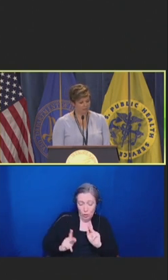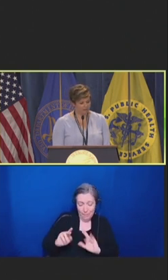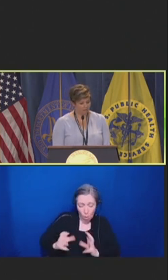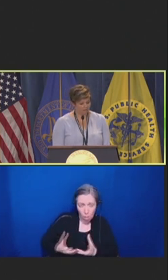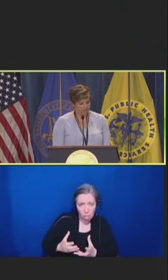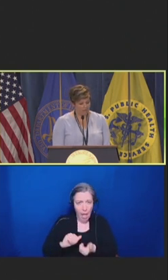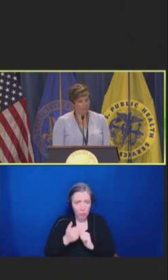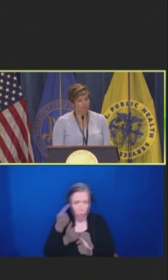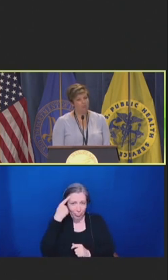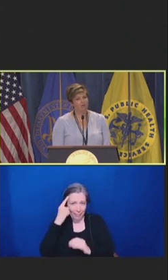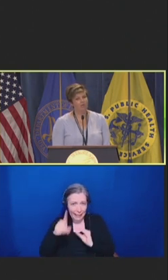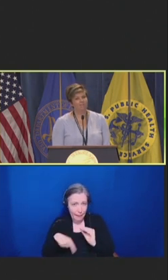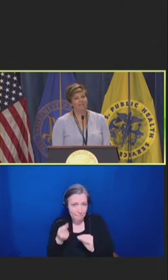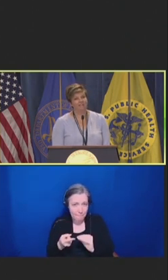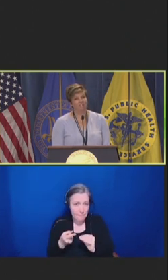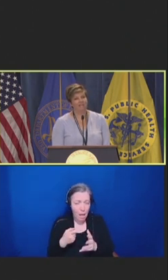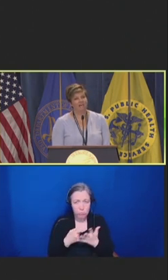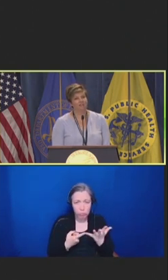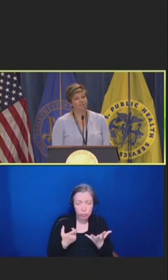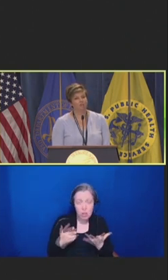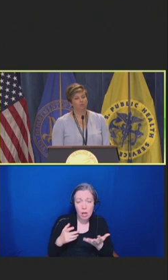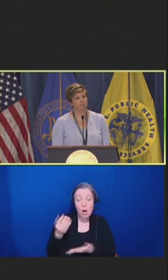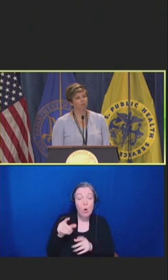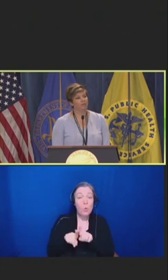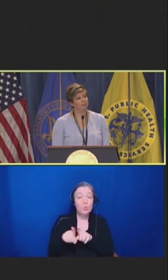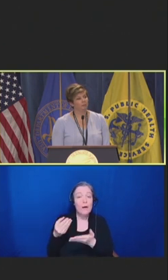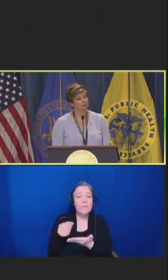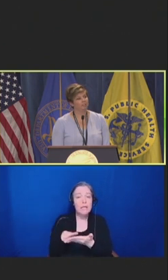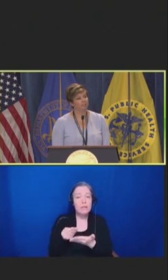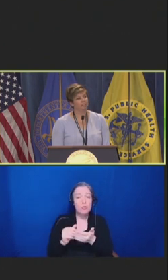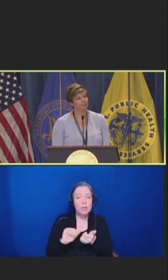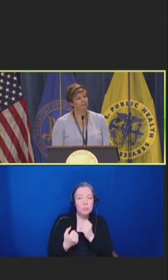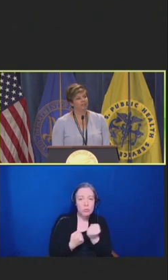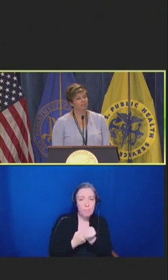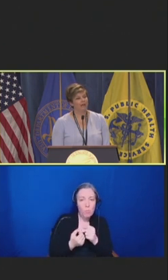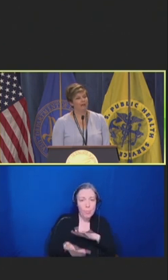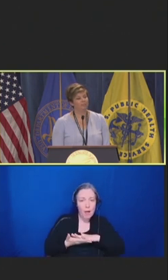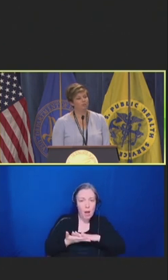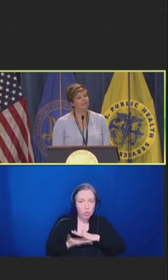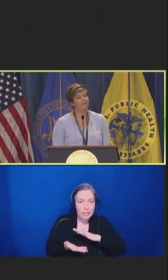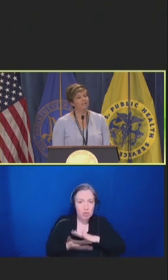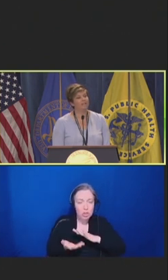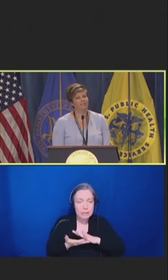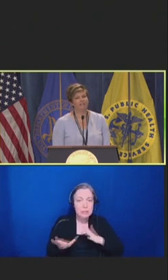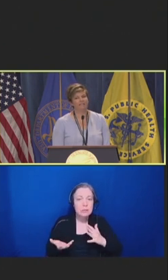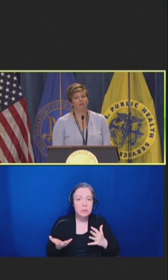them, also like financially, how to support the operations of adjudicating the claim with